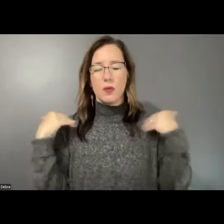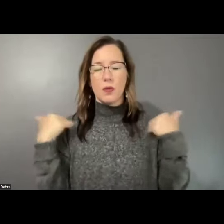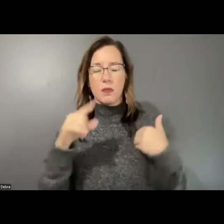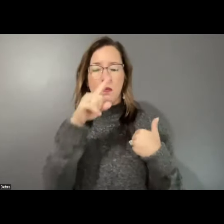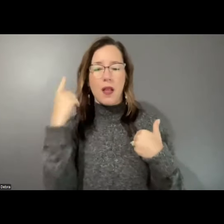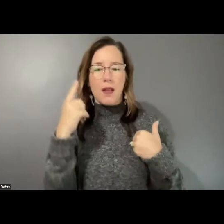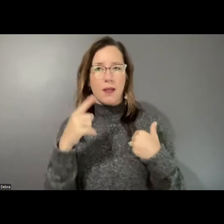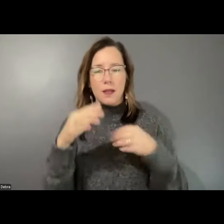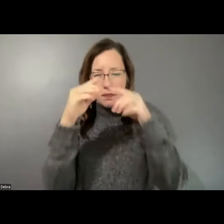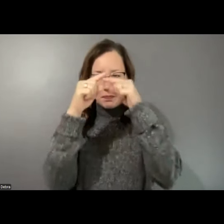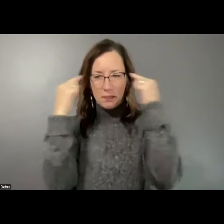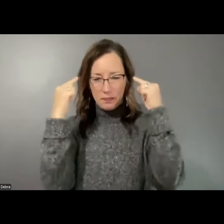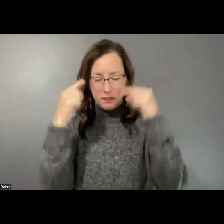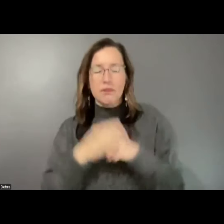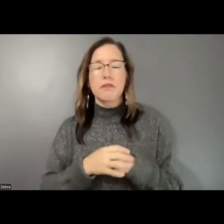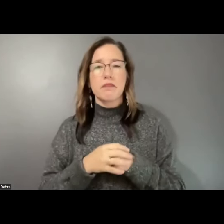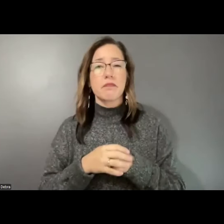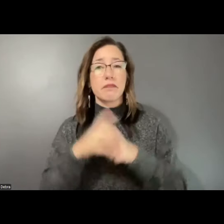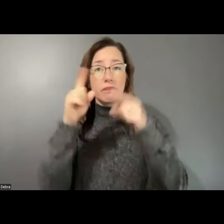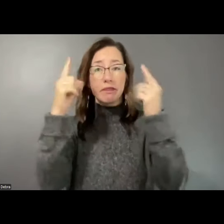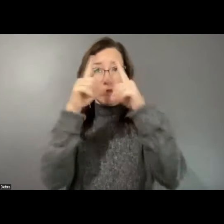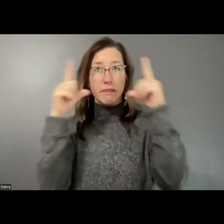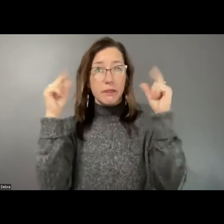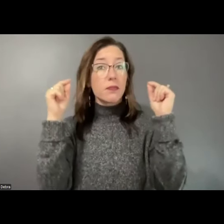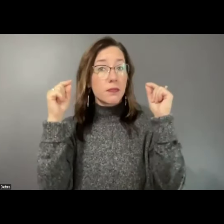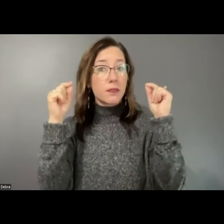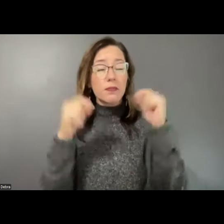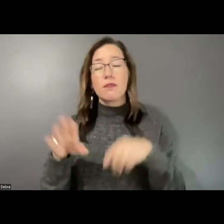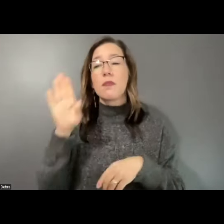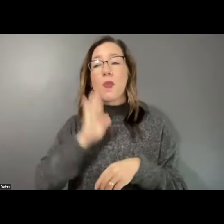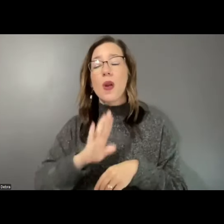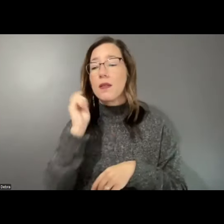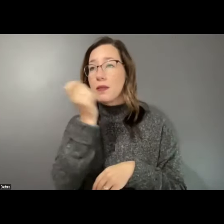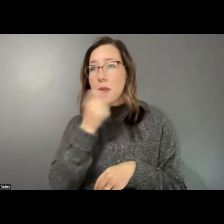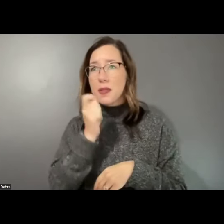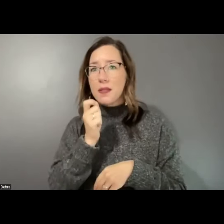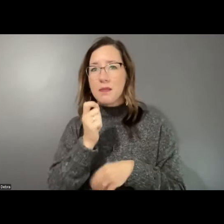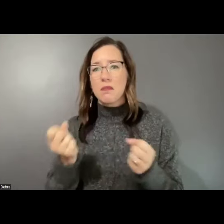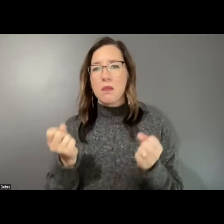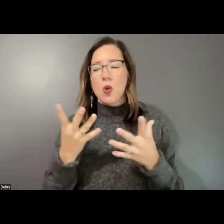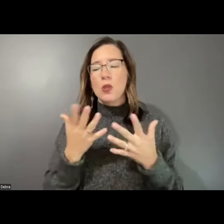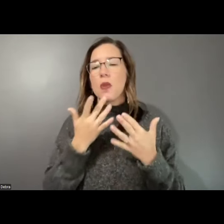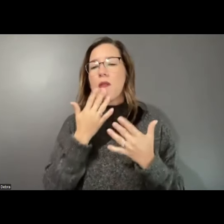bangs. I'm wearing black rimmed glasses, brown lipstick, a multicolored turtleneck, and a blue